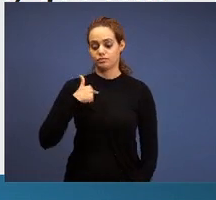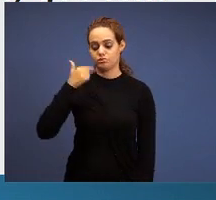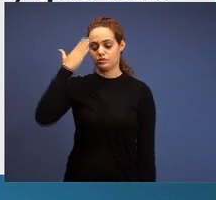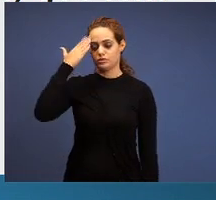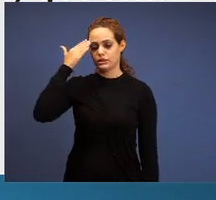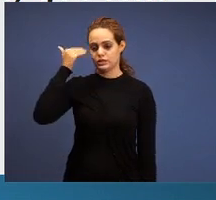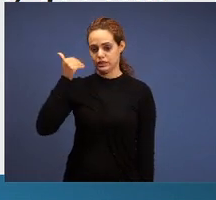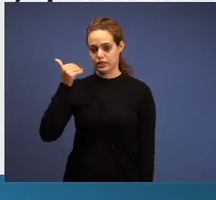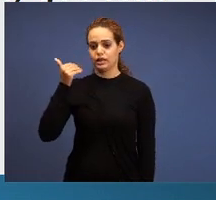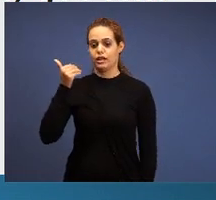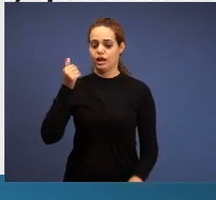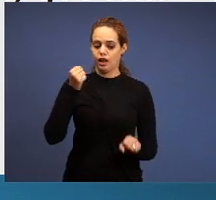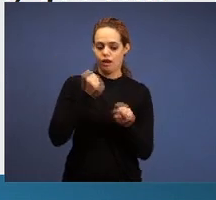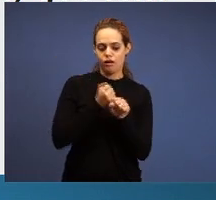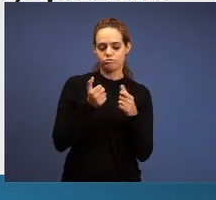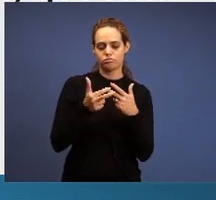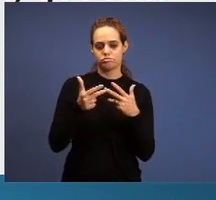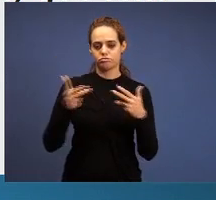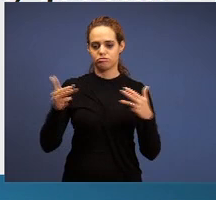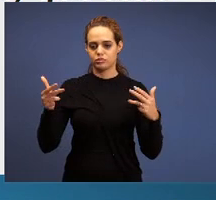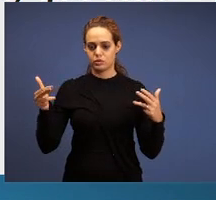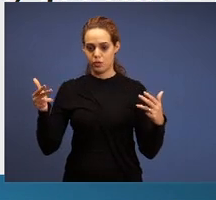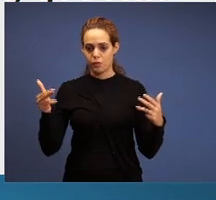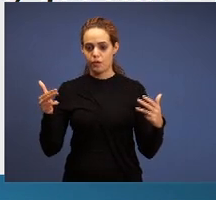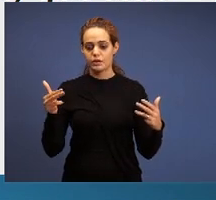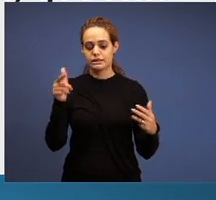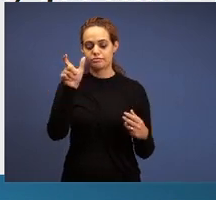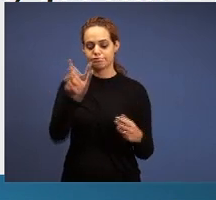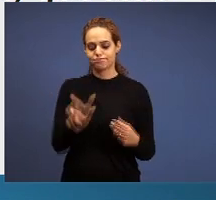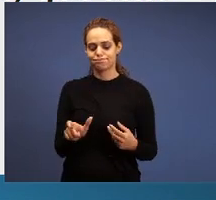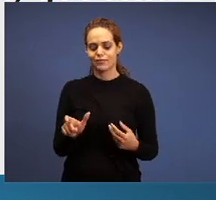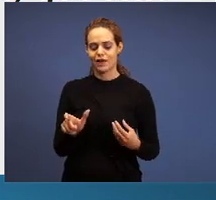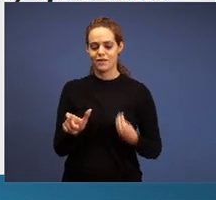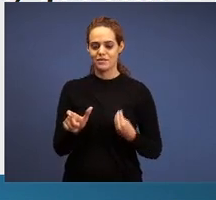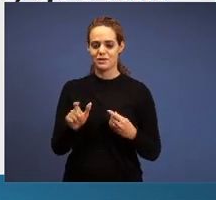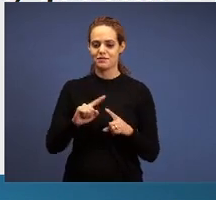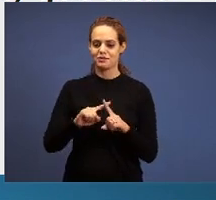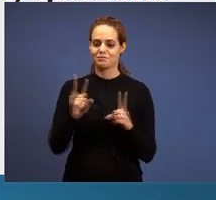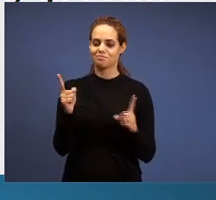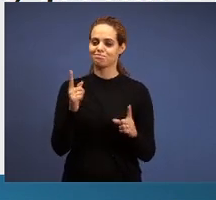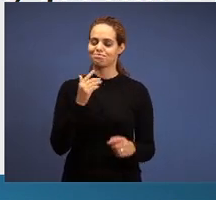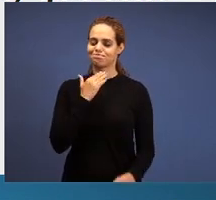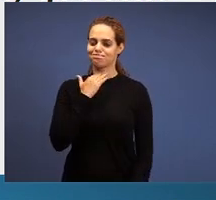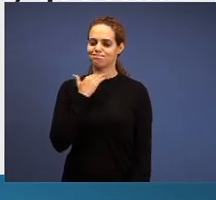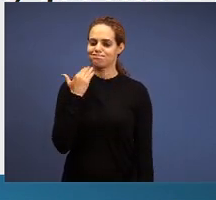have a name that you are alive, but you are dead”. Here is identified the relation between these